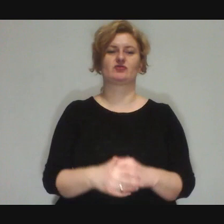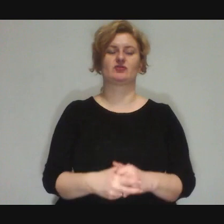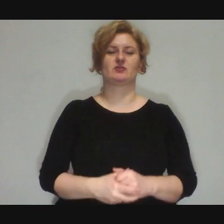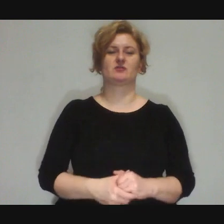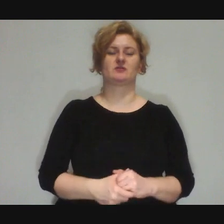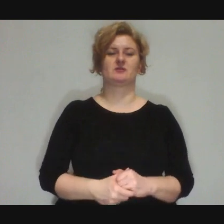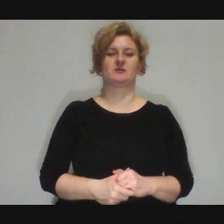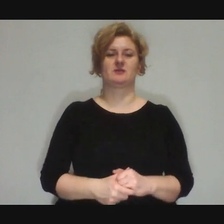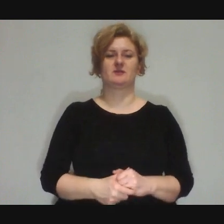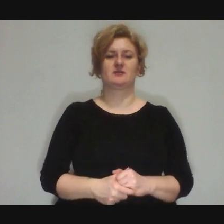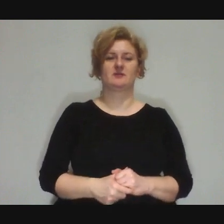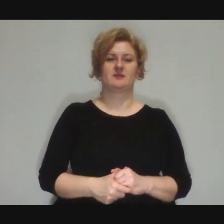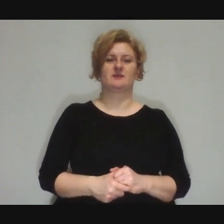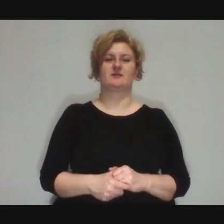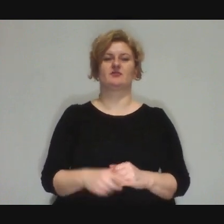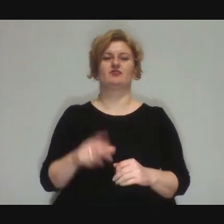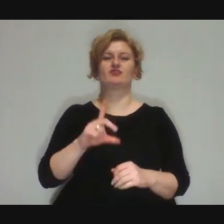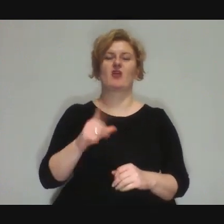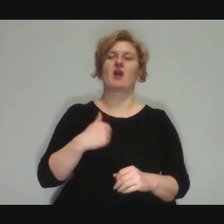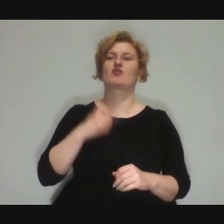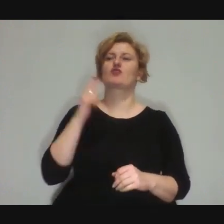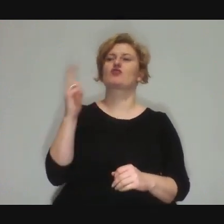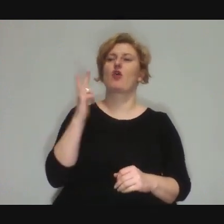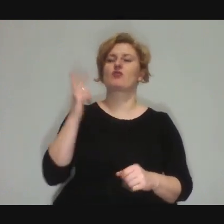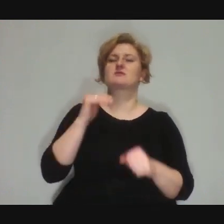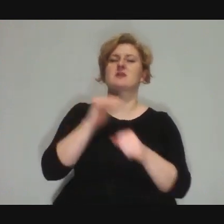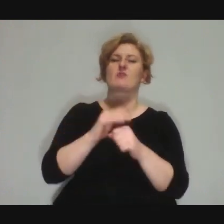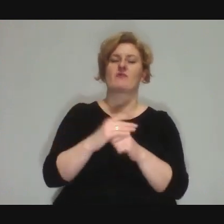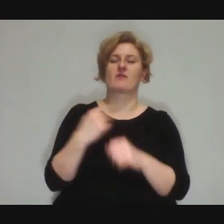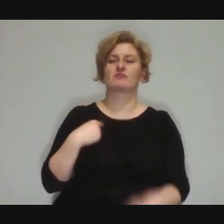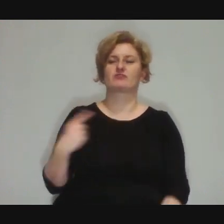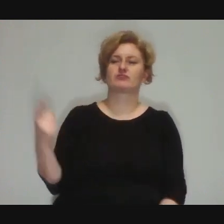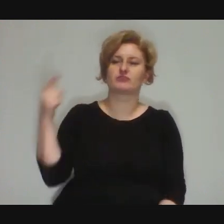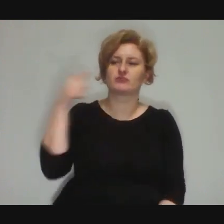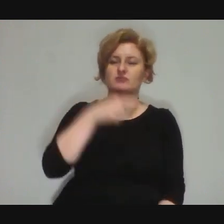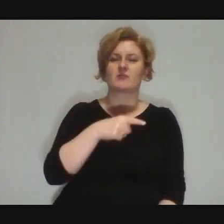who was ordered by somebody because there's a project,